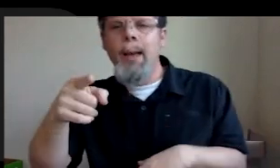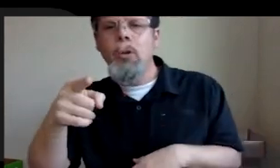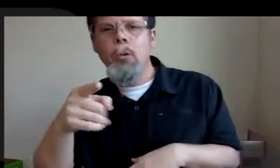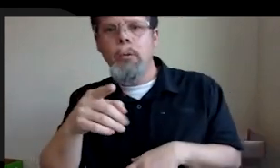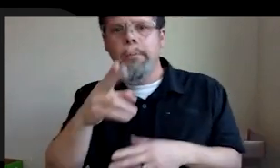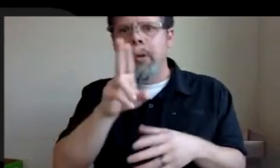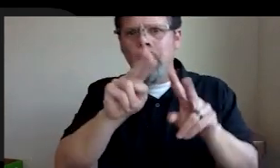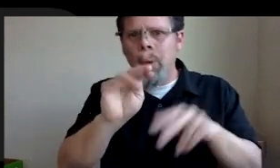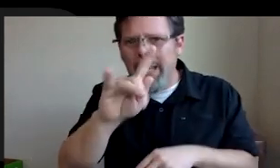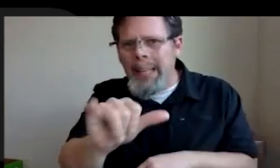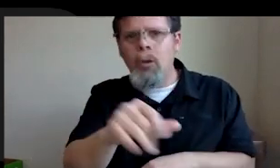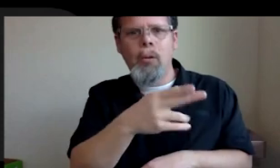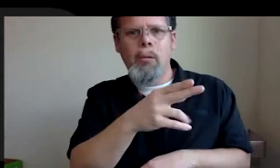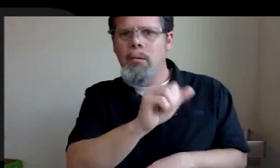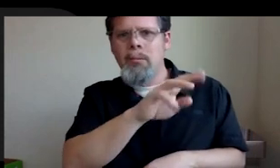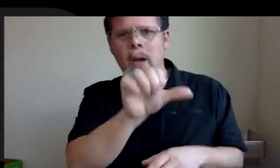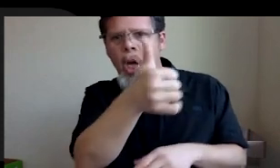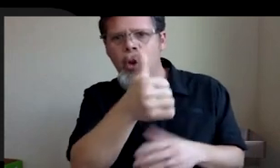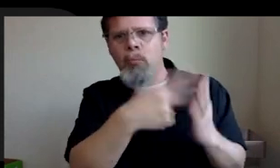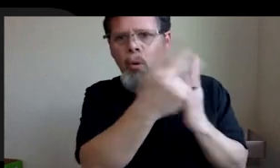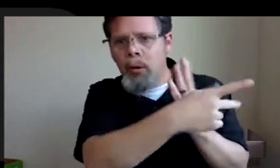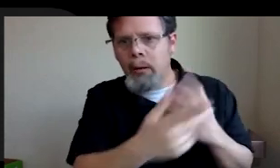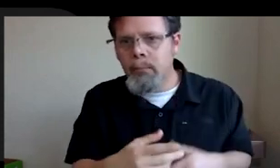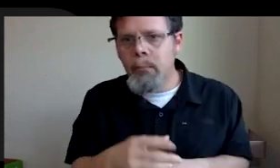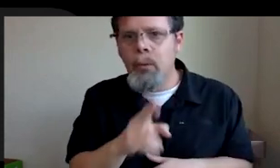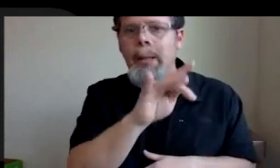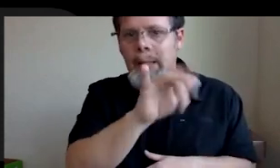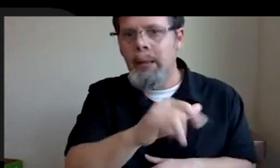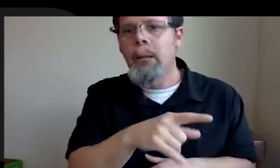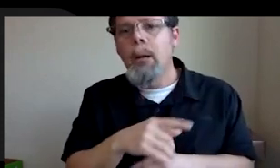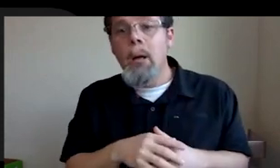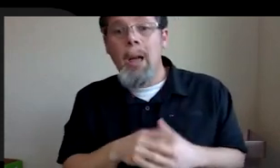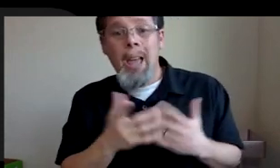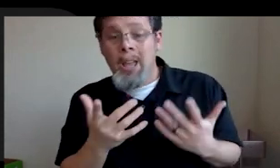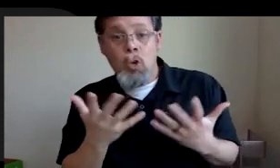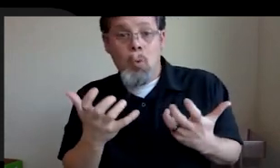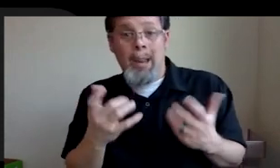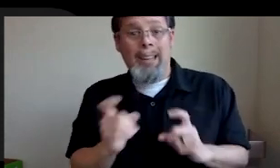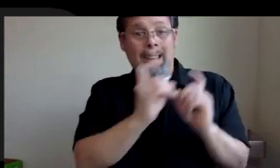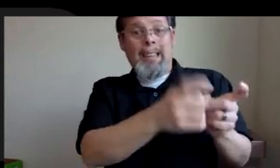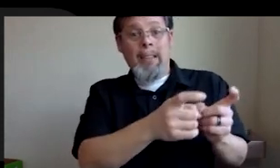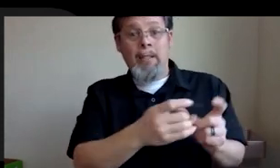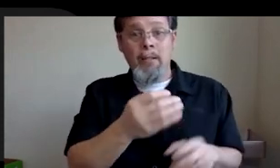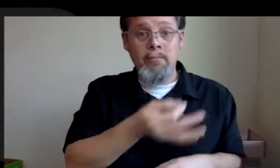or some sort of other custom in-house engine. And that's completely fine. If you give Michelangelo a paintbrush or a pencil, he'll still give you art.